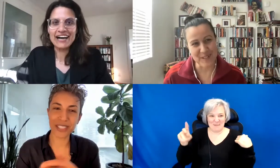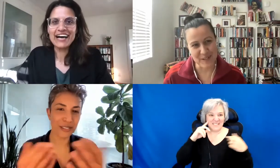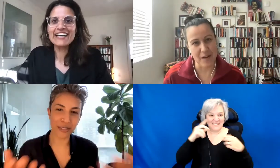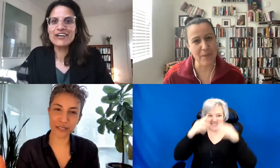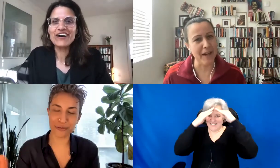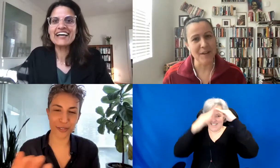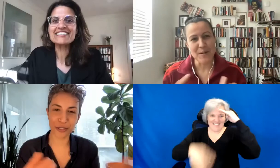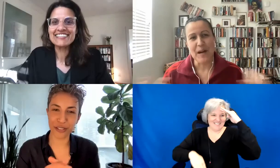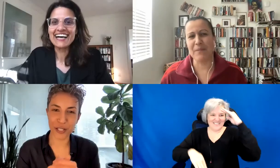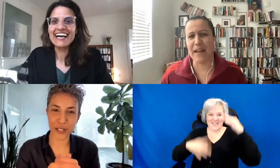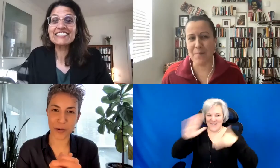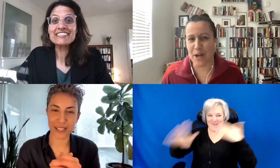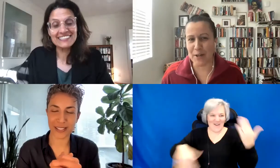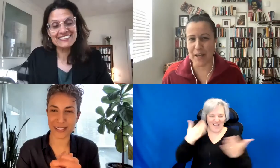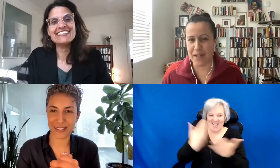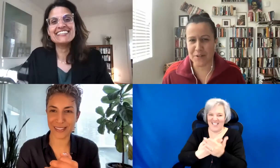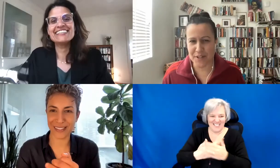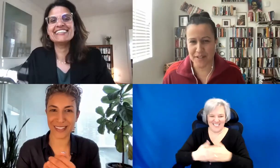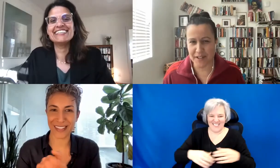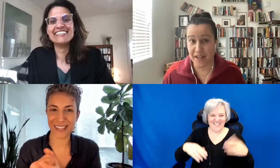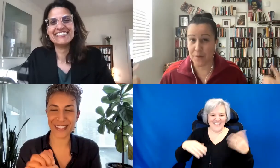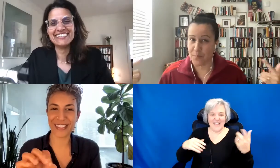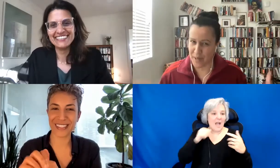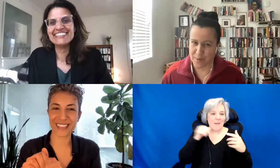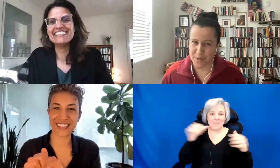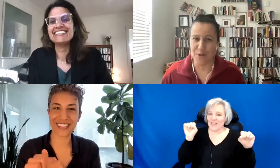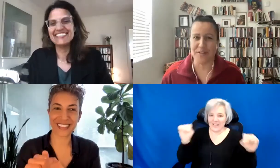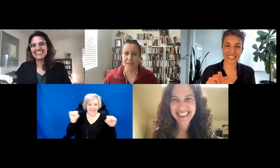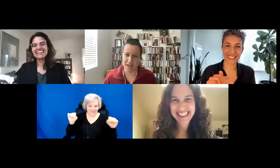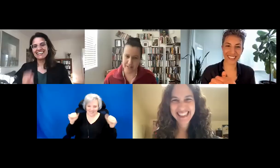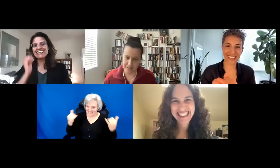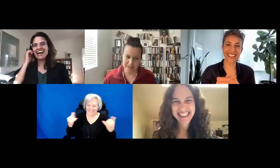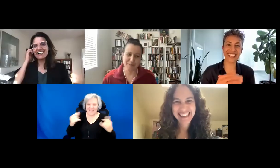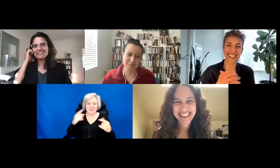I'm like I'm not gonna exercise today, but I'm gonna dress like I did.